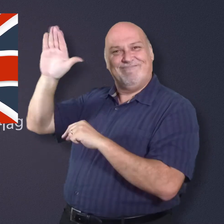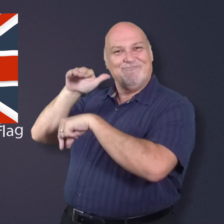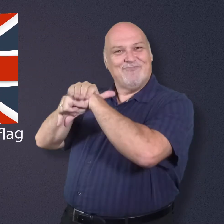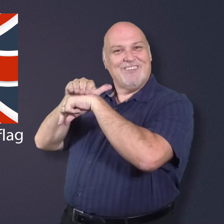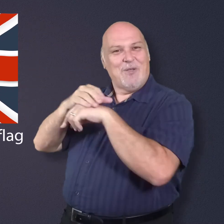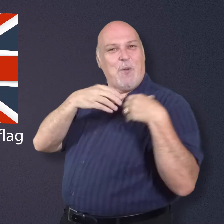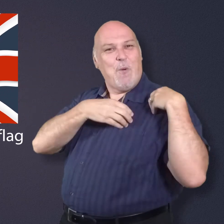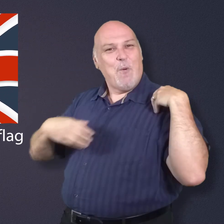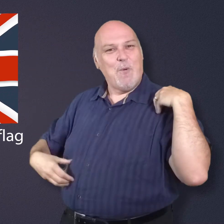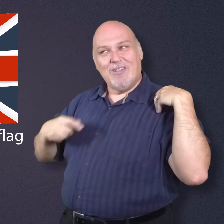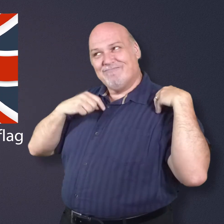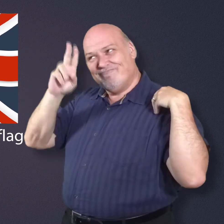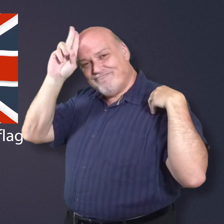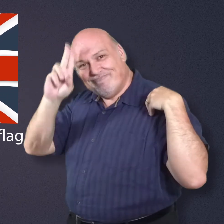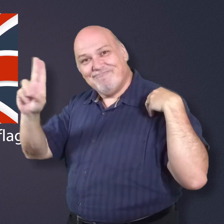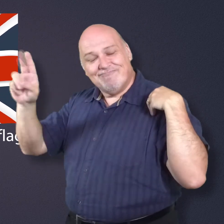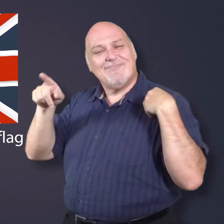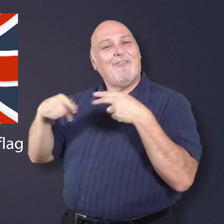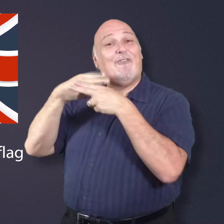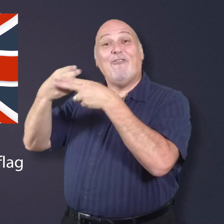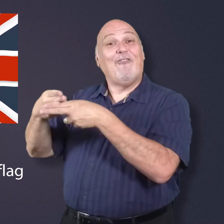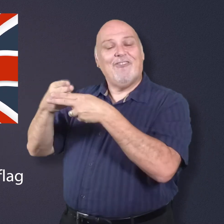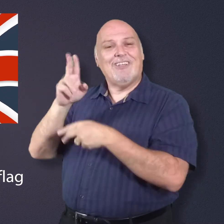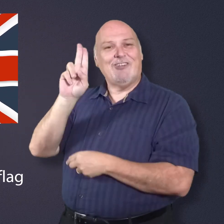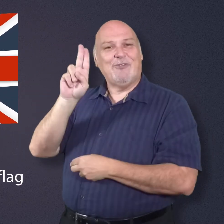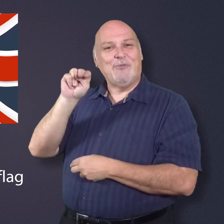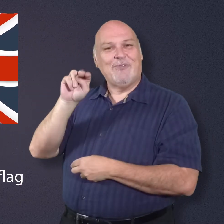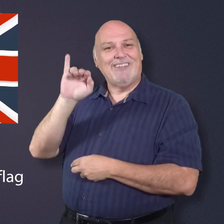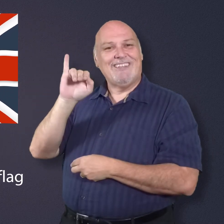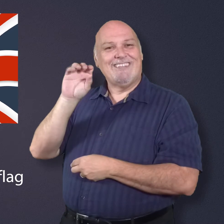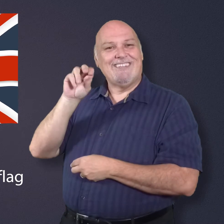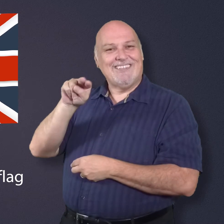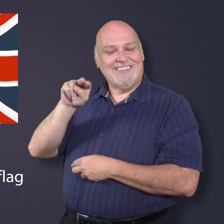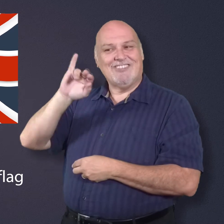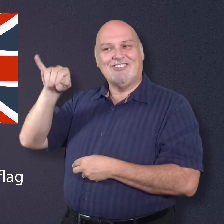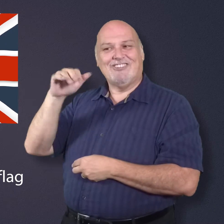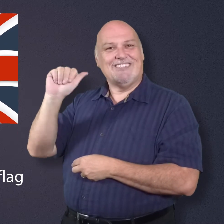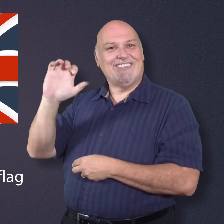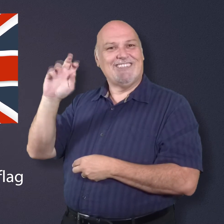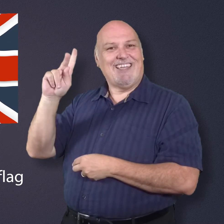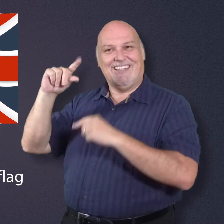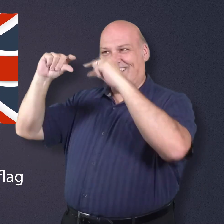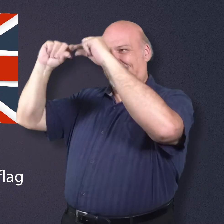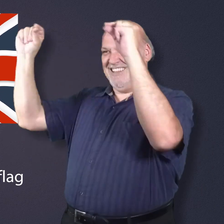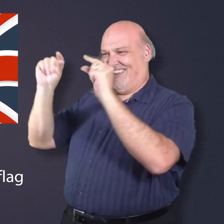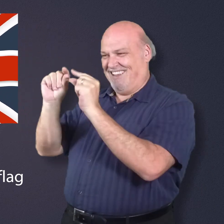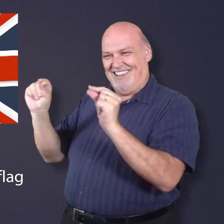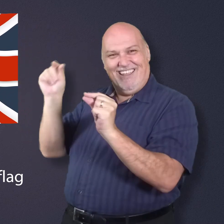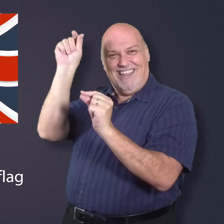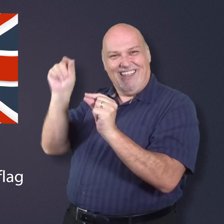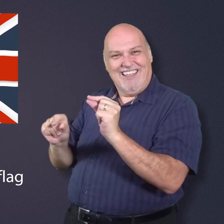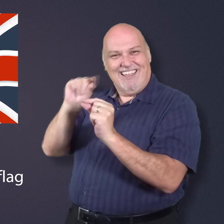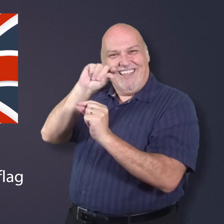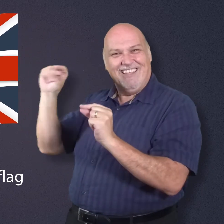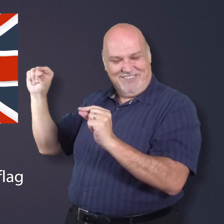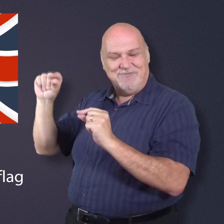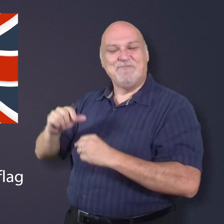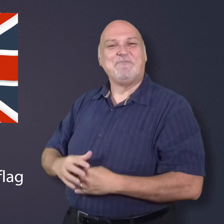The Union Jack is Canada's official royal flag.